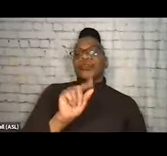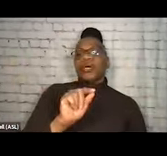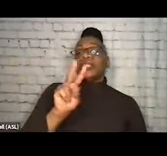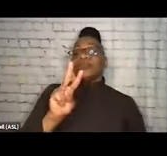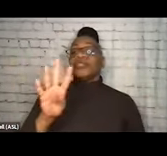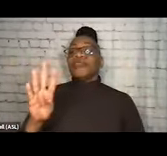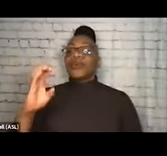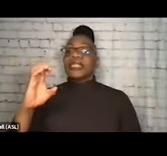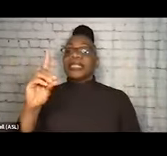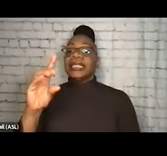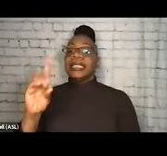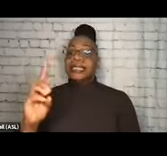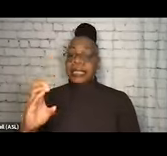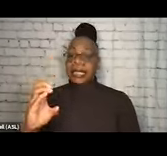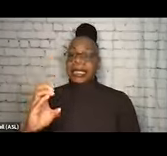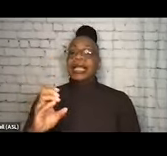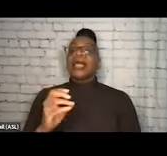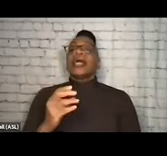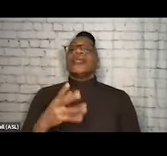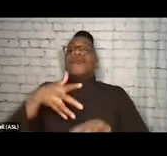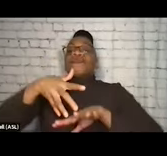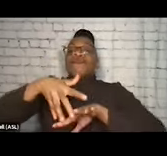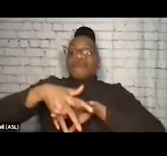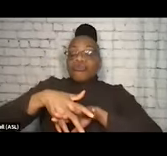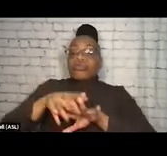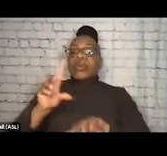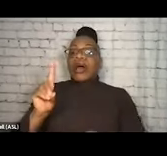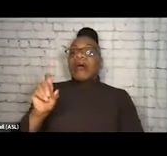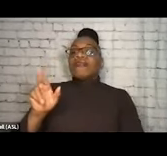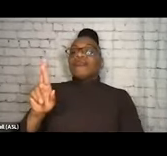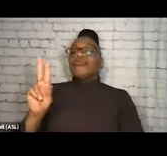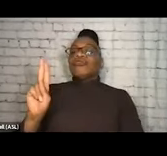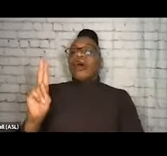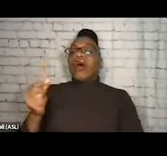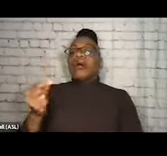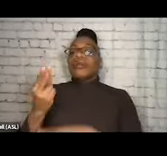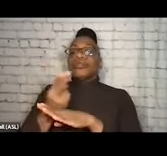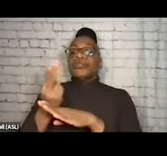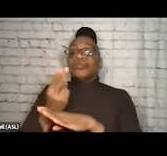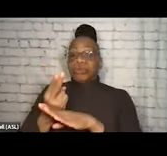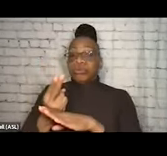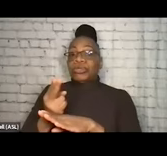Routes of Drug Use Among Drug Overdose Deaths, states in no complicated way